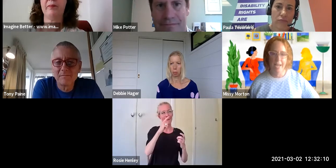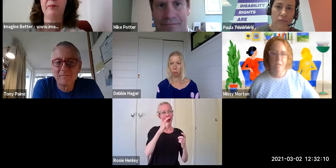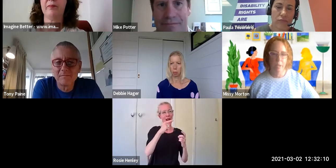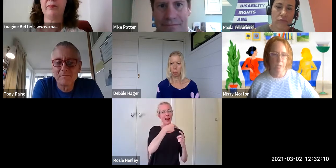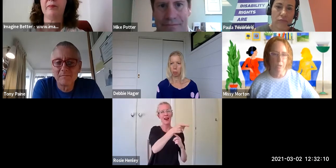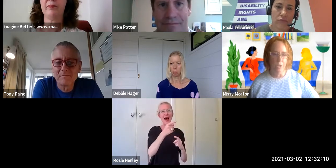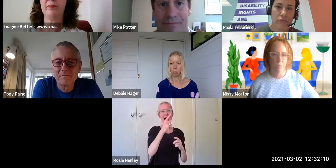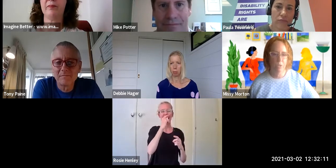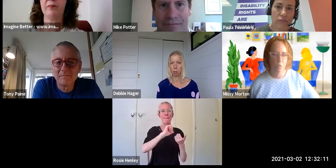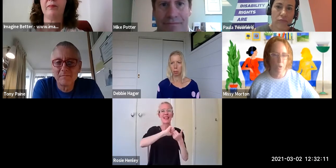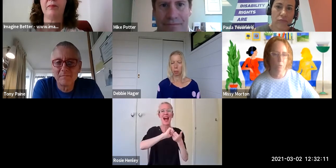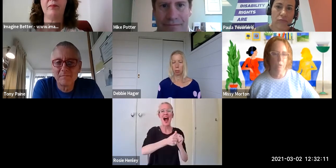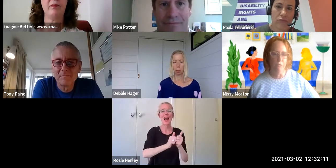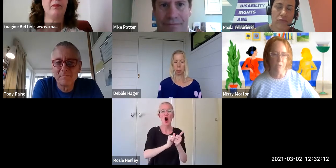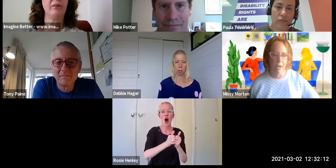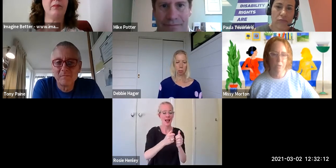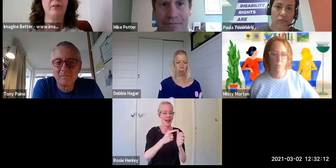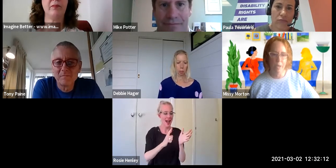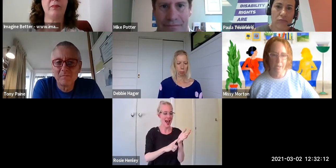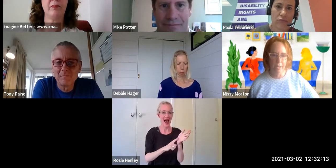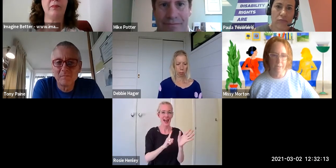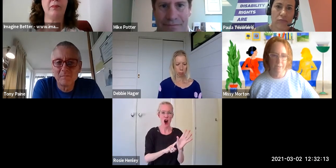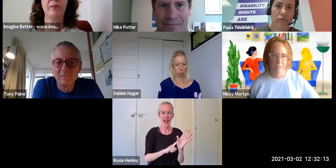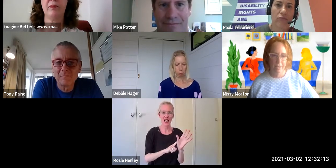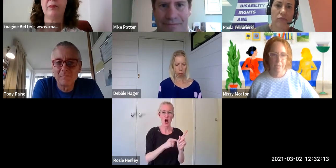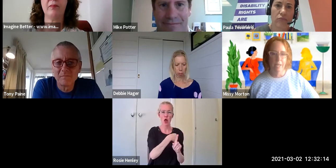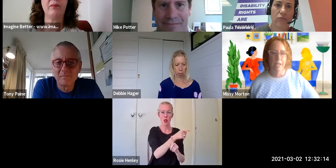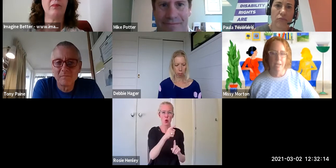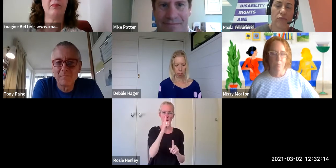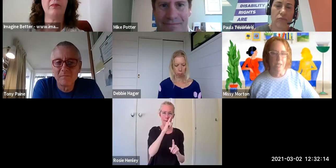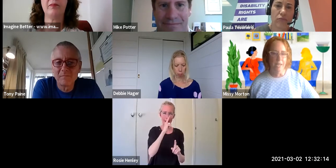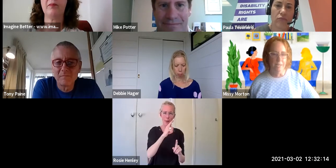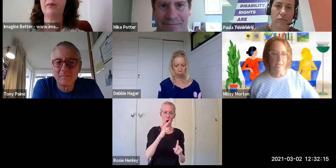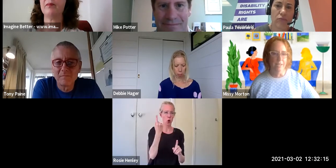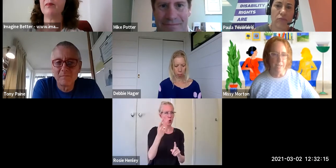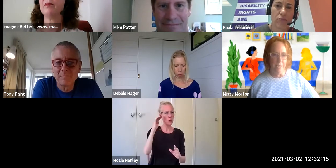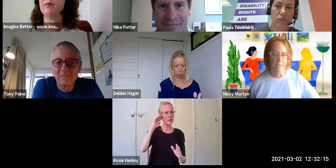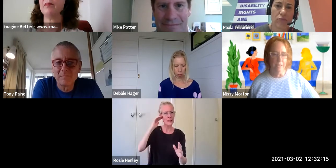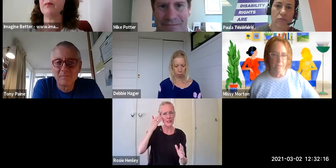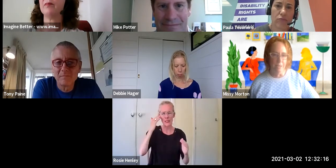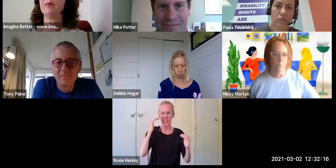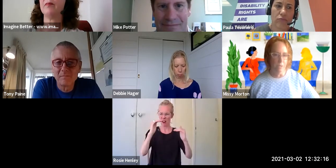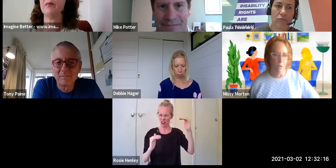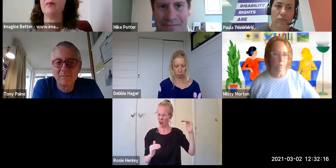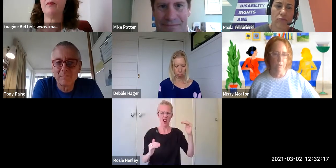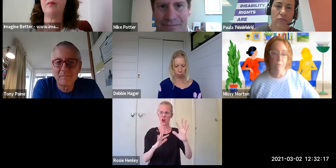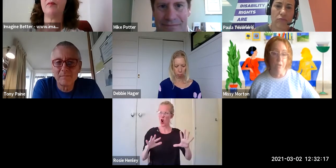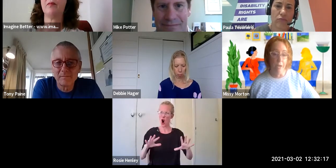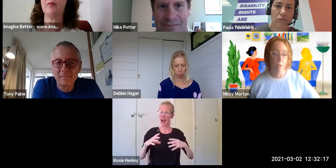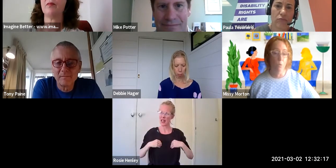who comes to work with a fire in their belly because they see that the system is not fair